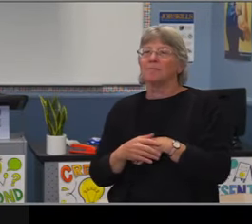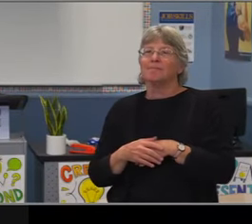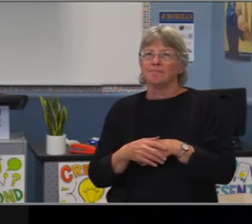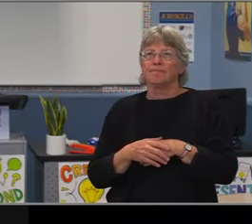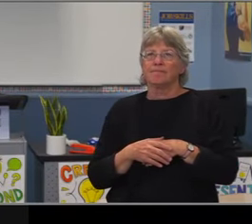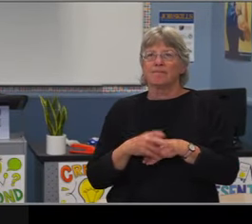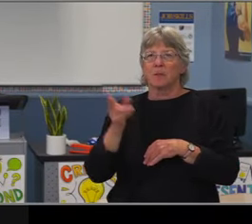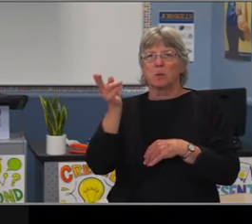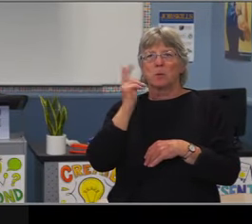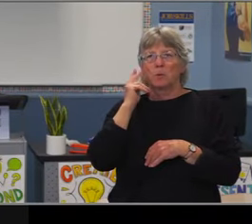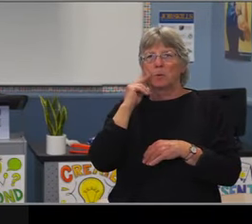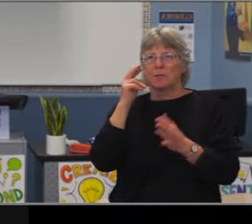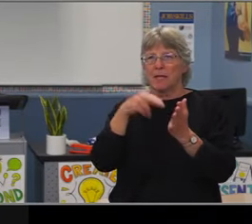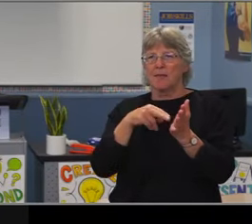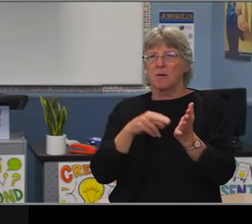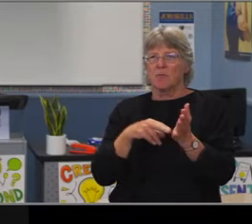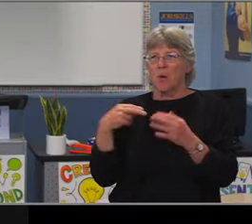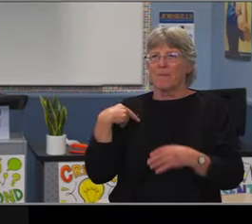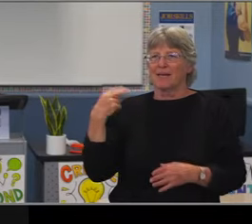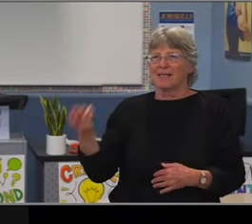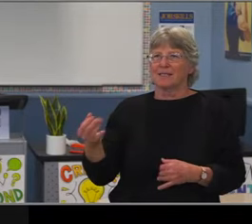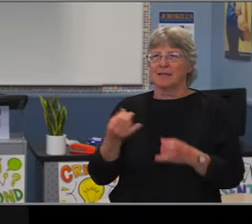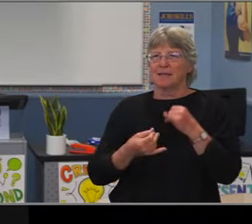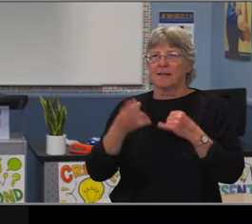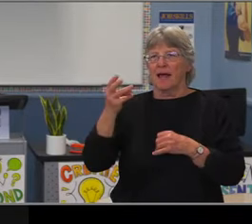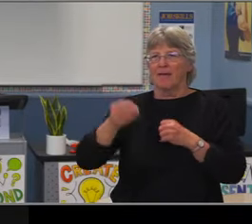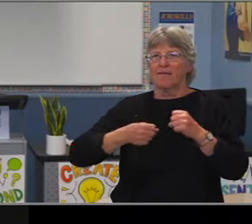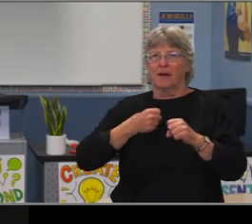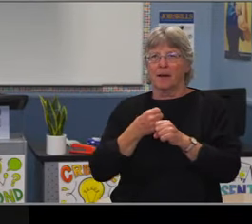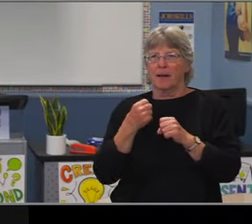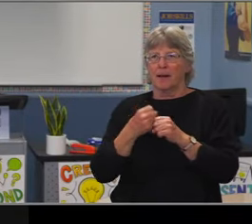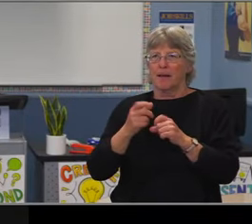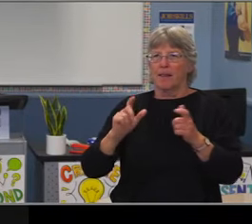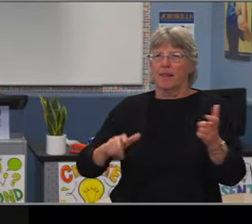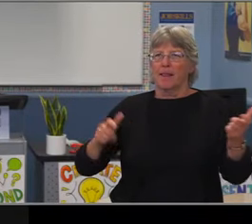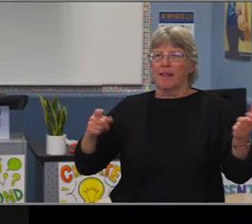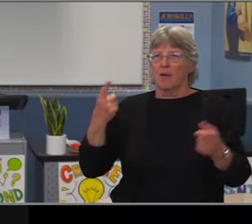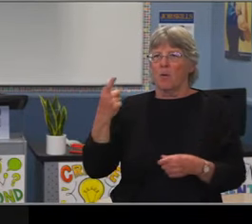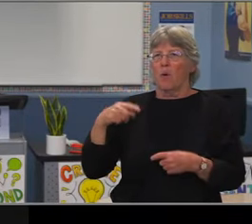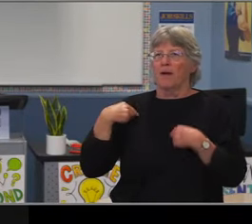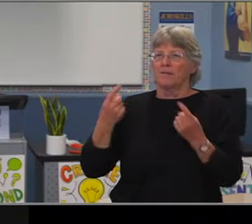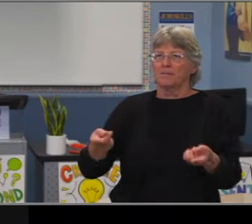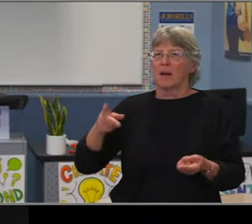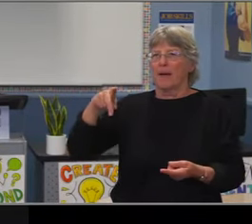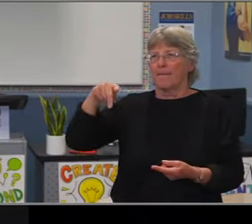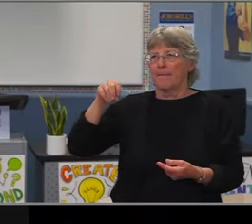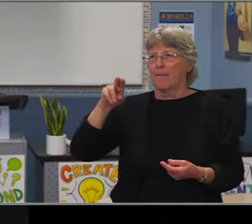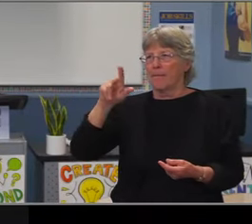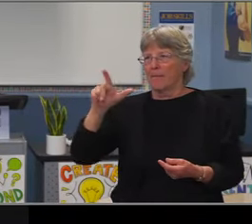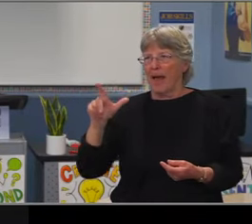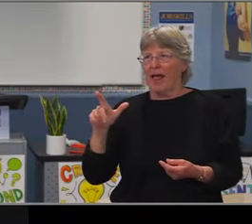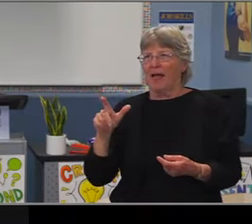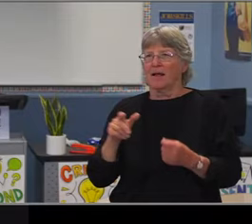and historically gone couldn't either. So that was really why they were opened up essentially as school of choice